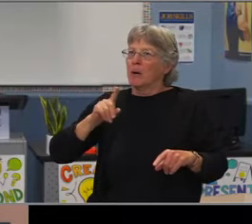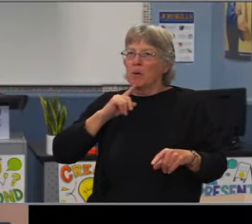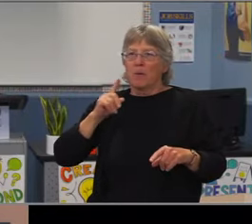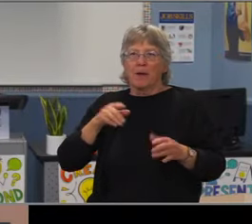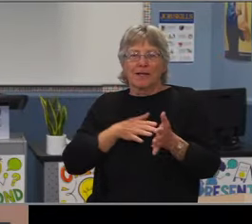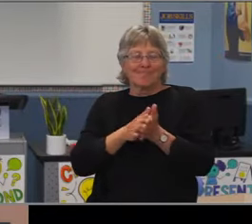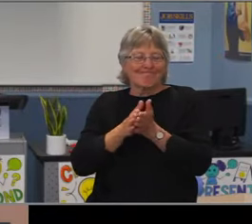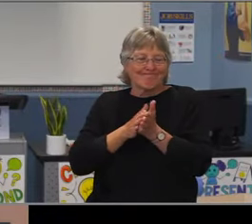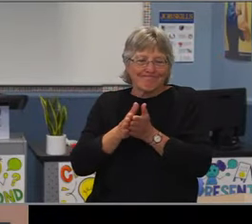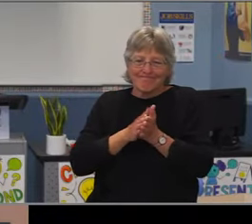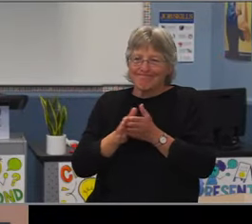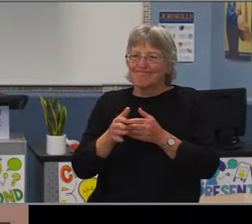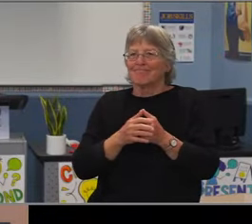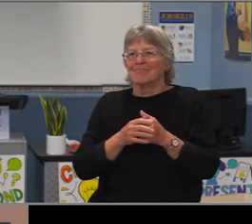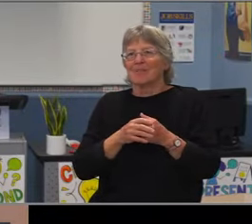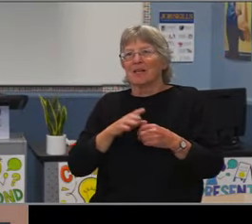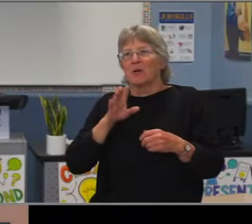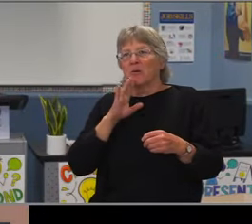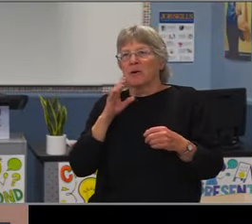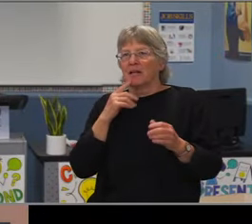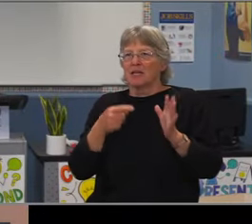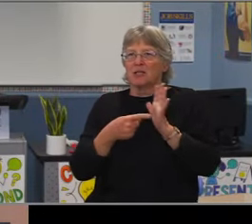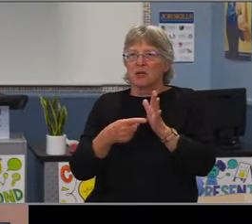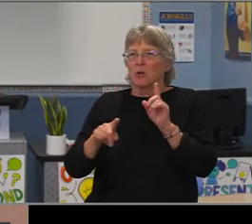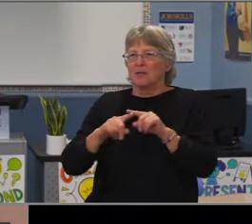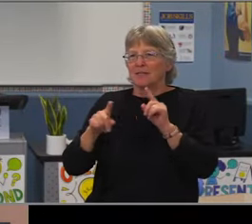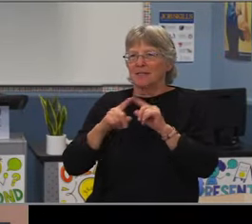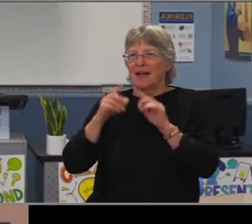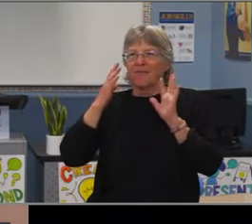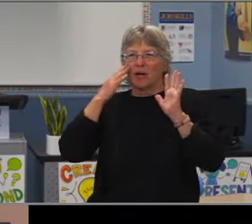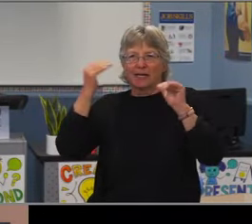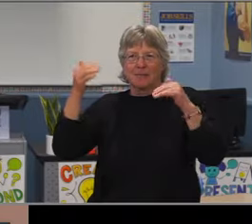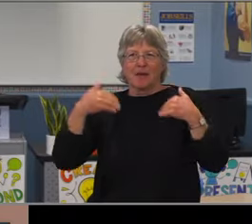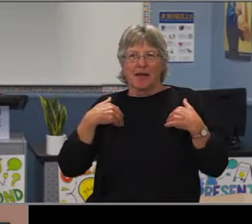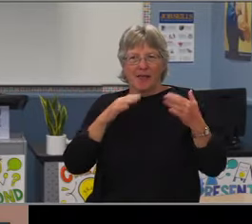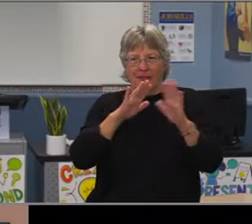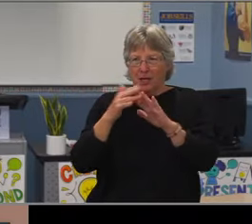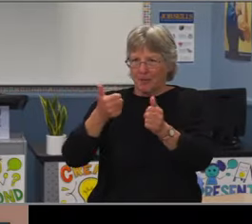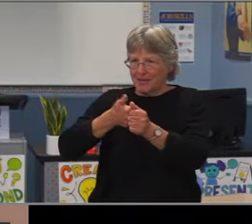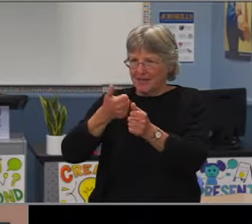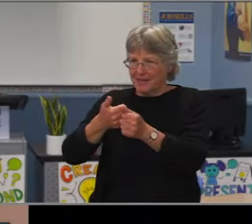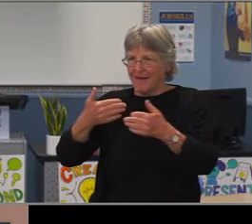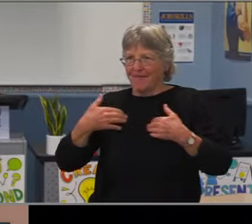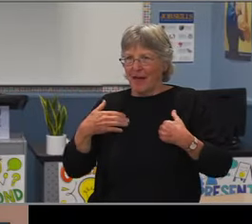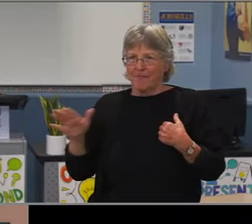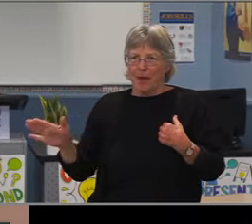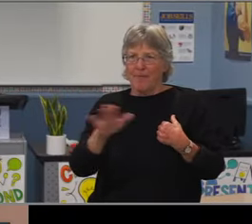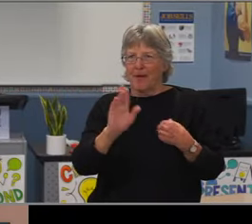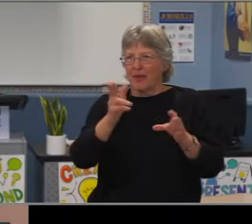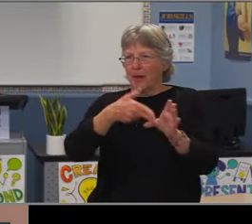to include countless students over a long period of time to include the math collaborative.